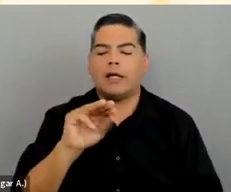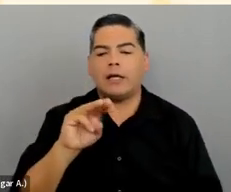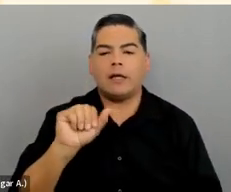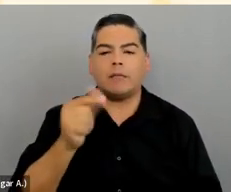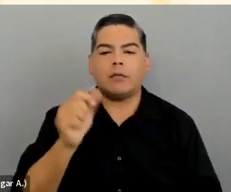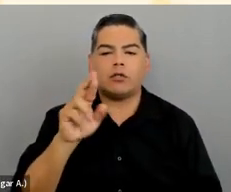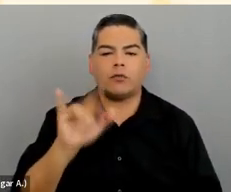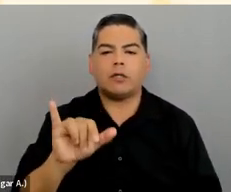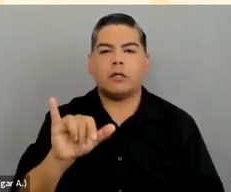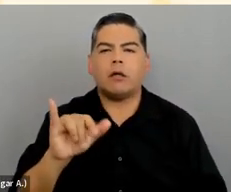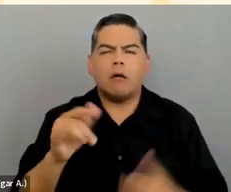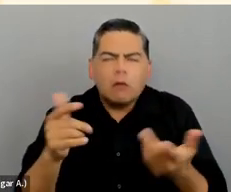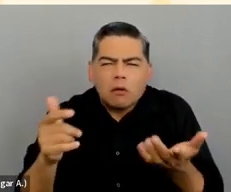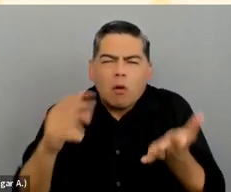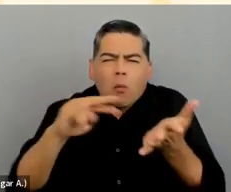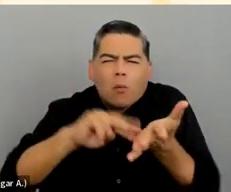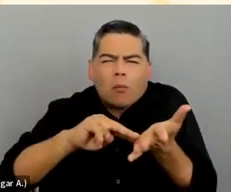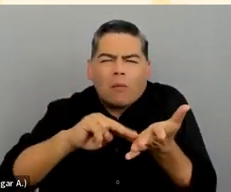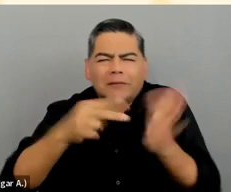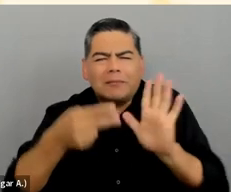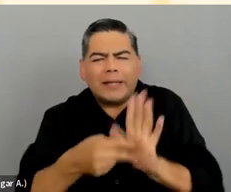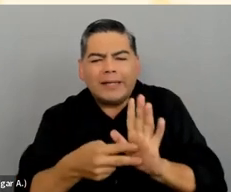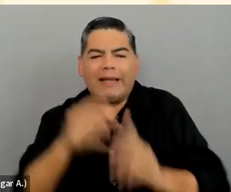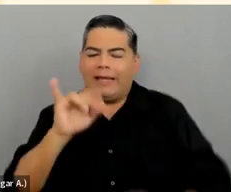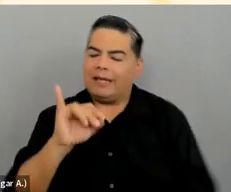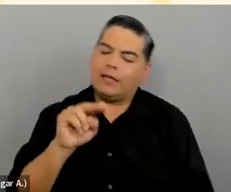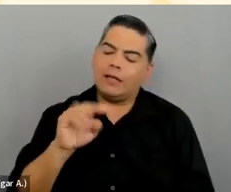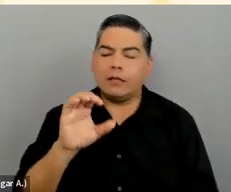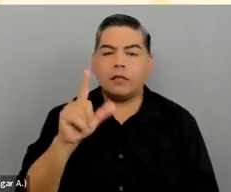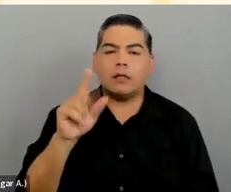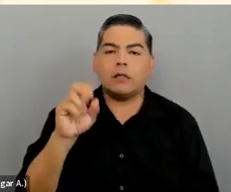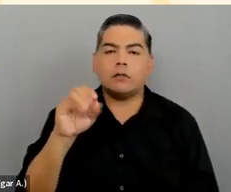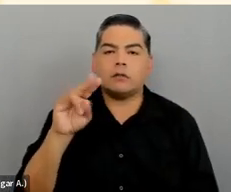Inclusive imagery includes images that portray disability,